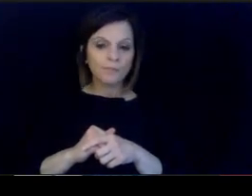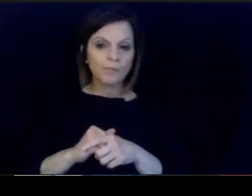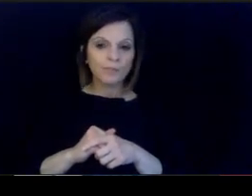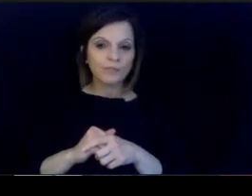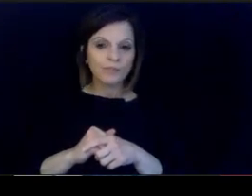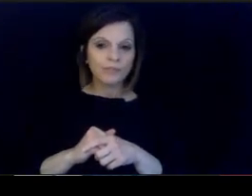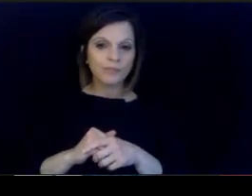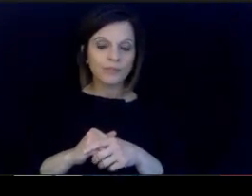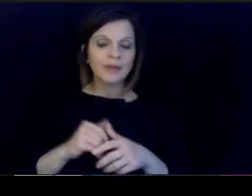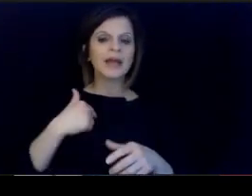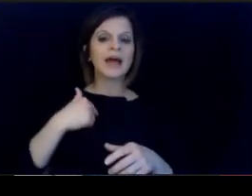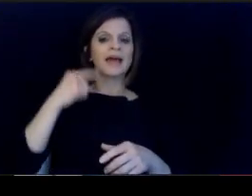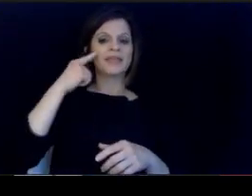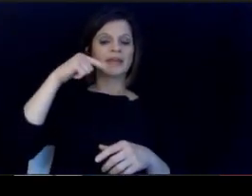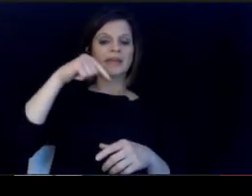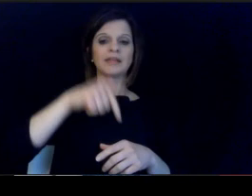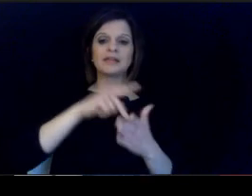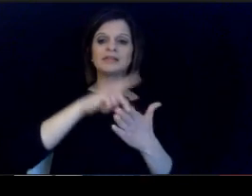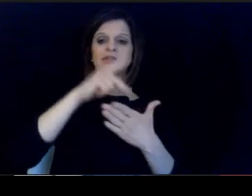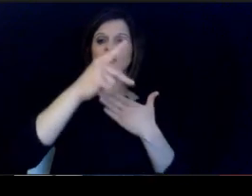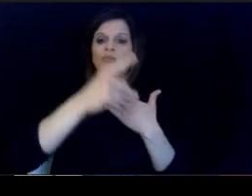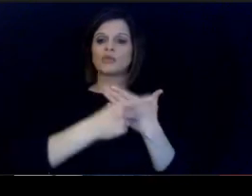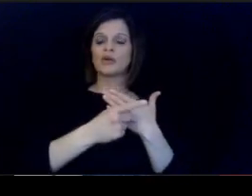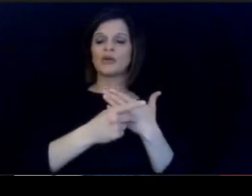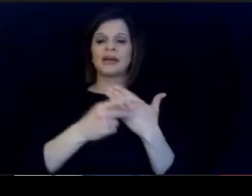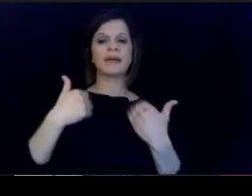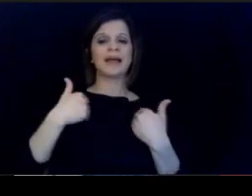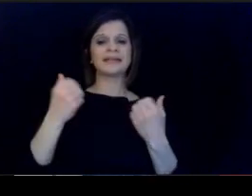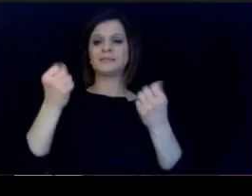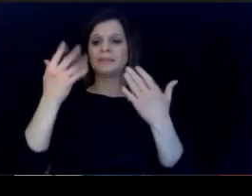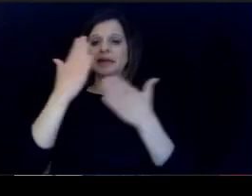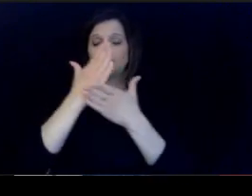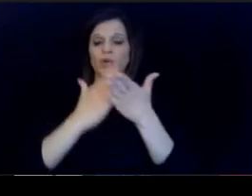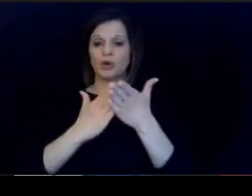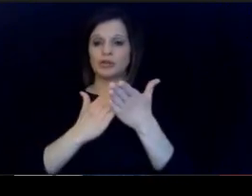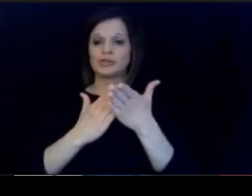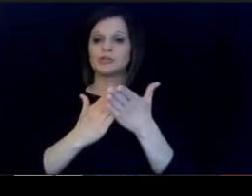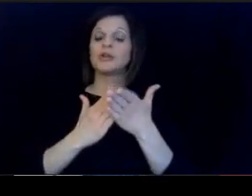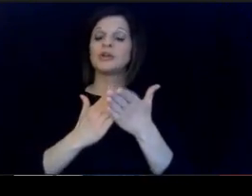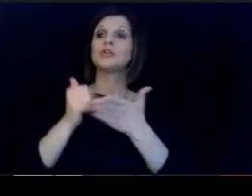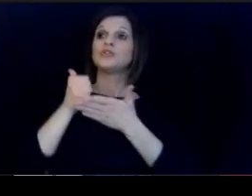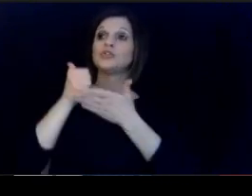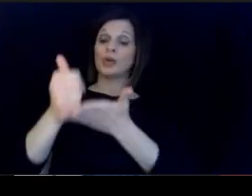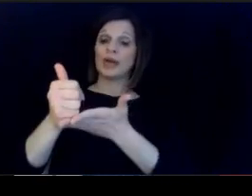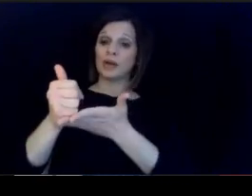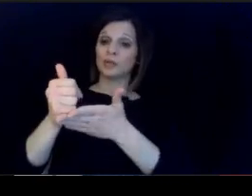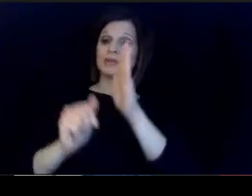Kate as a multi prong initiative to help. diversify the workforce in one of those initiatives.